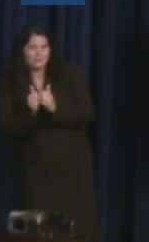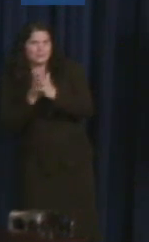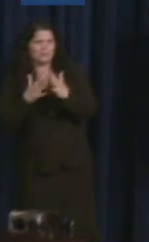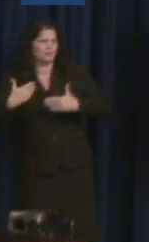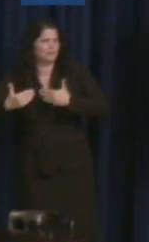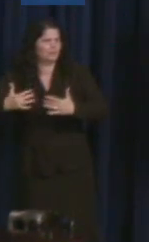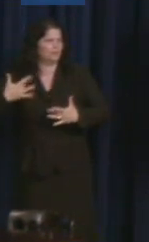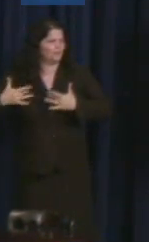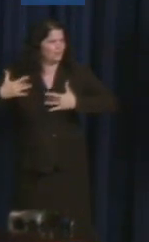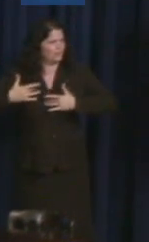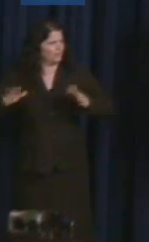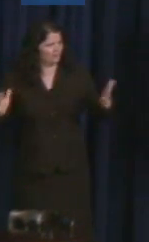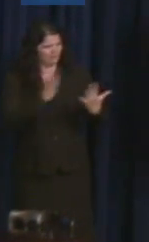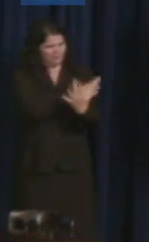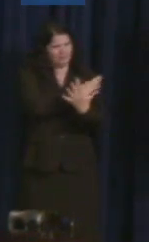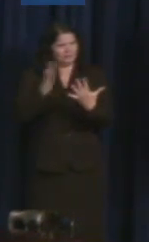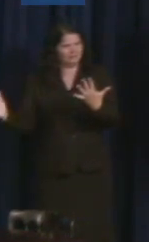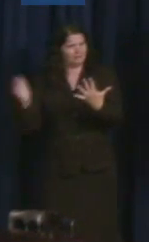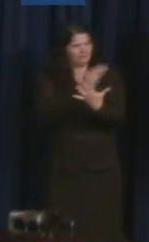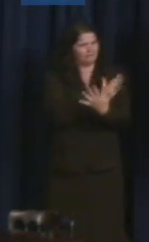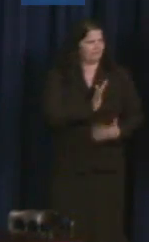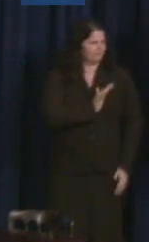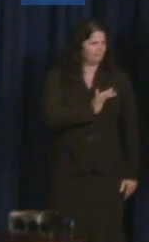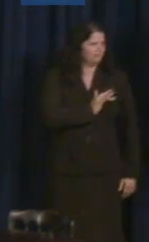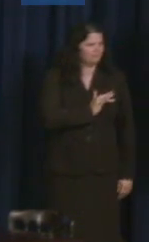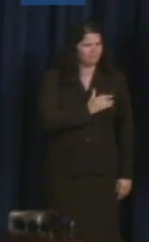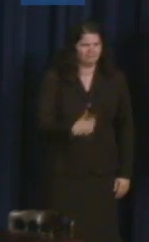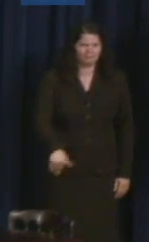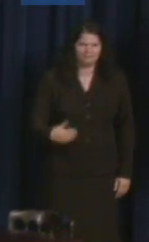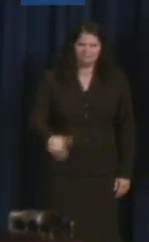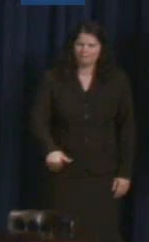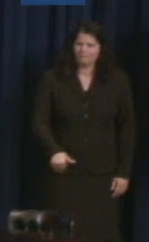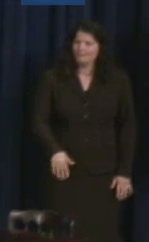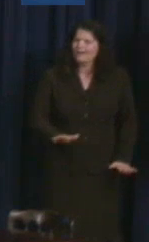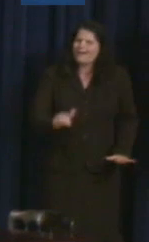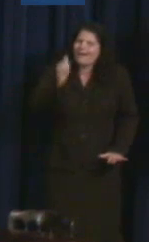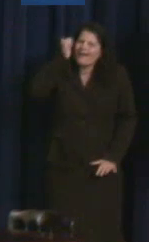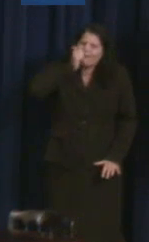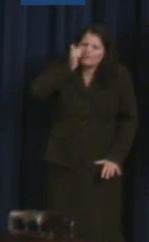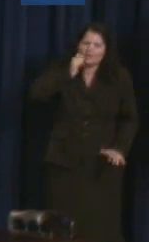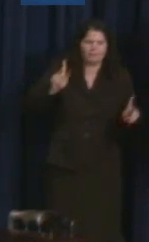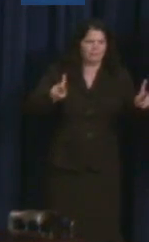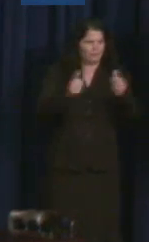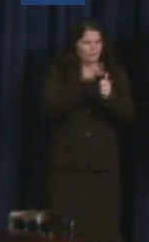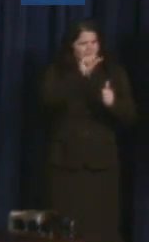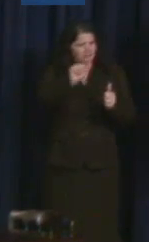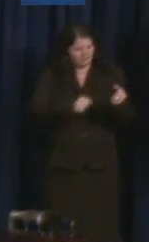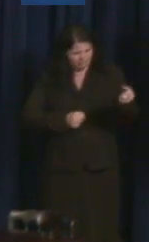Every day people with disabilities make tremendous contributions to our country. And one of the ways in which our Champions of Change